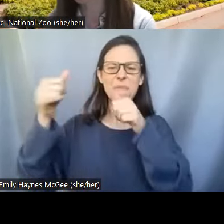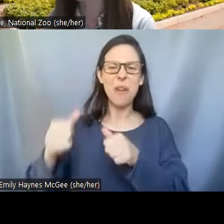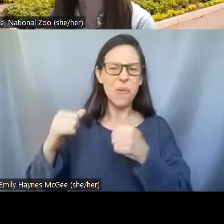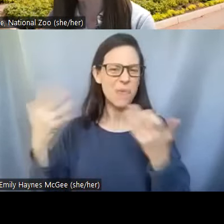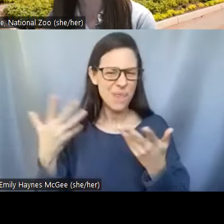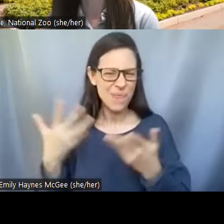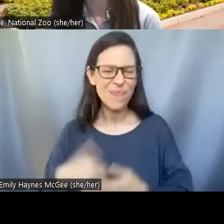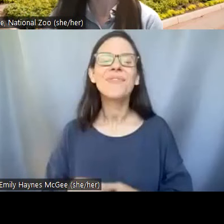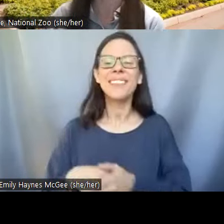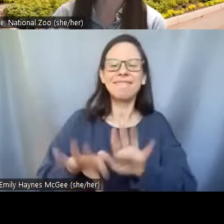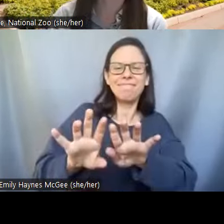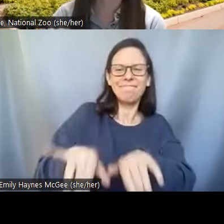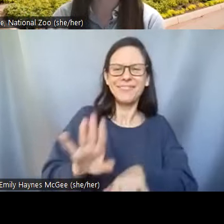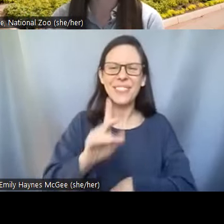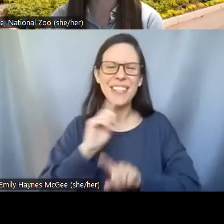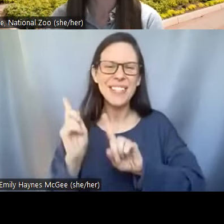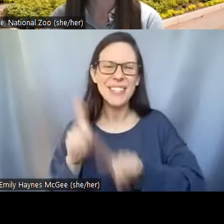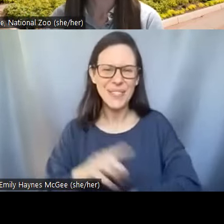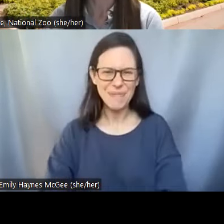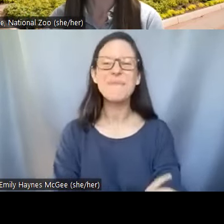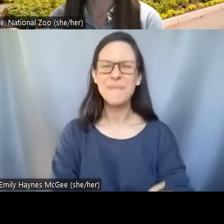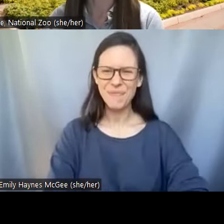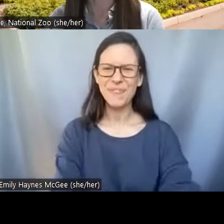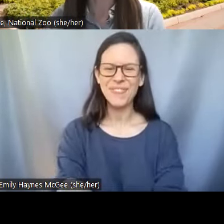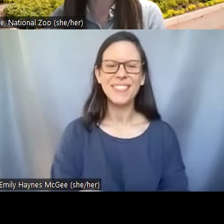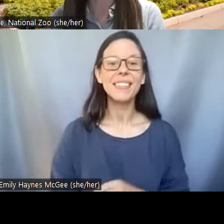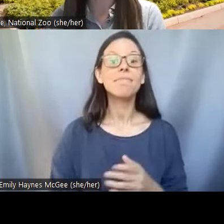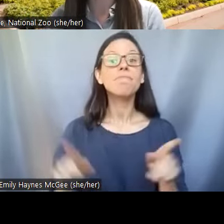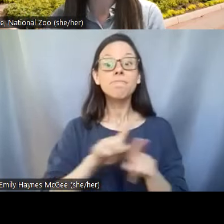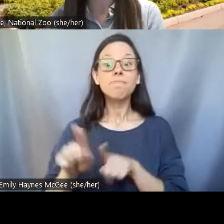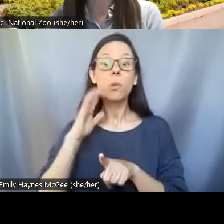find the chat and tell us where you're joining us from I want to quickly introduce you to my